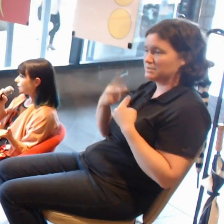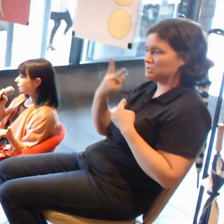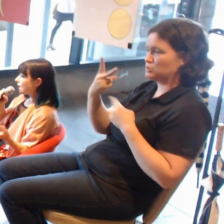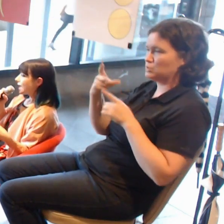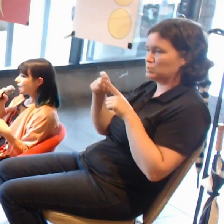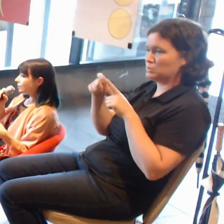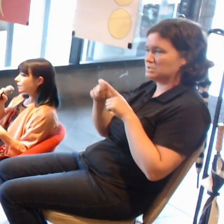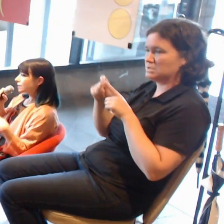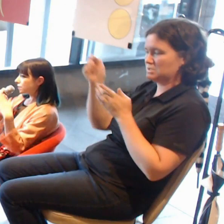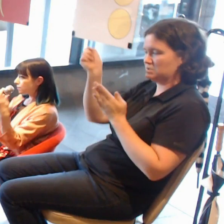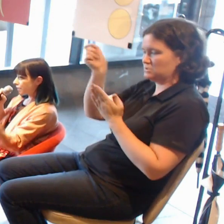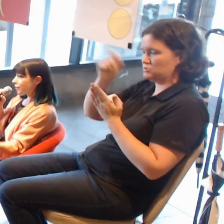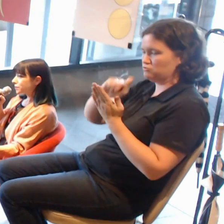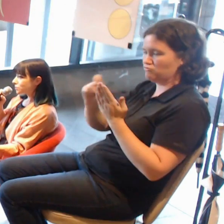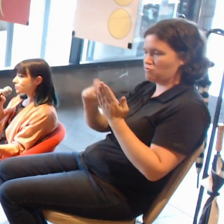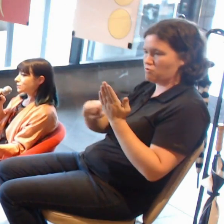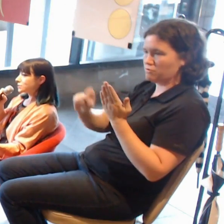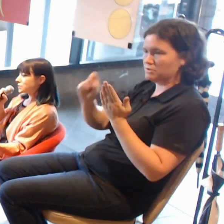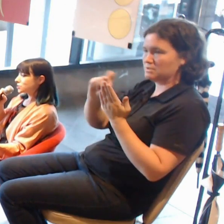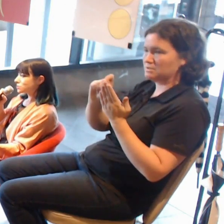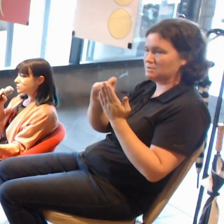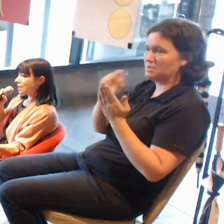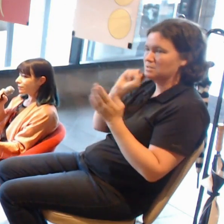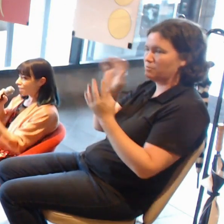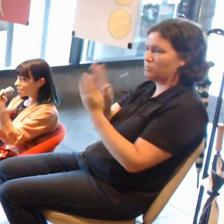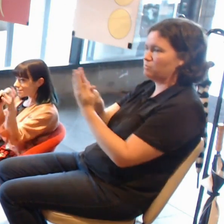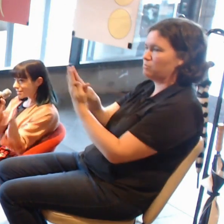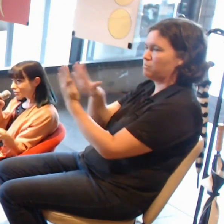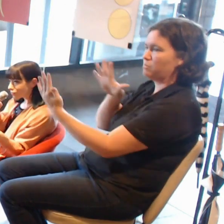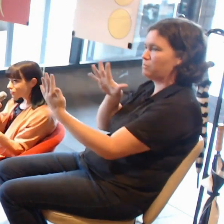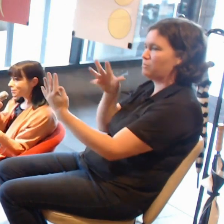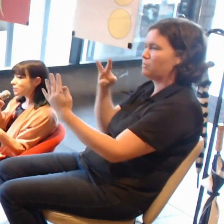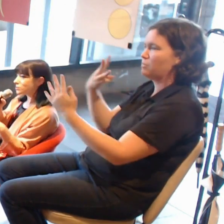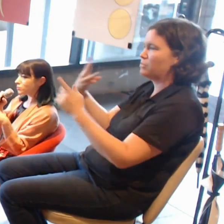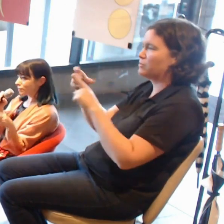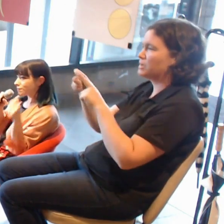and then it might go into three-dimensional architectural build within the space